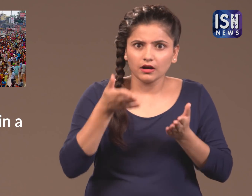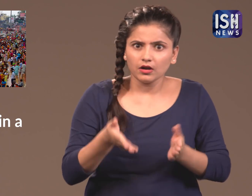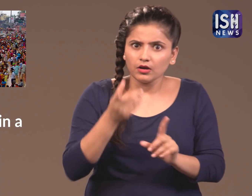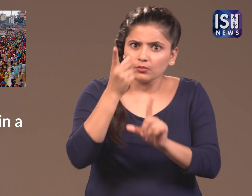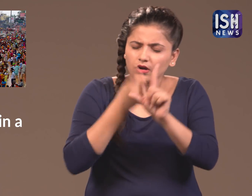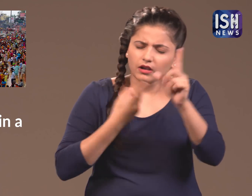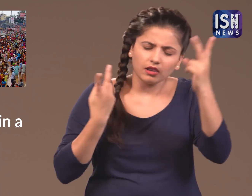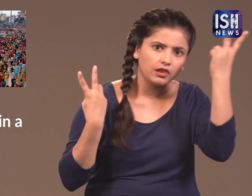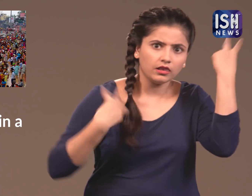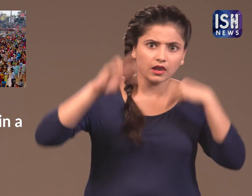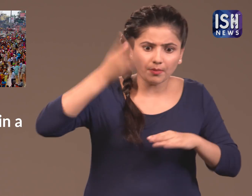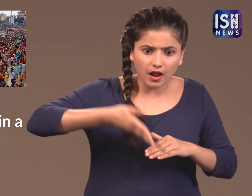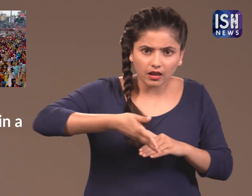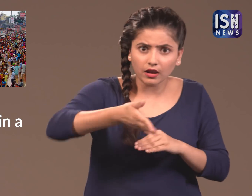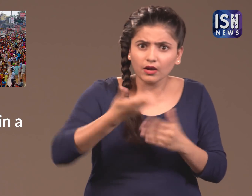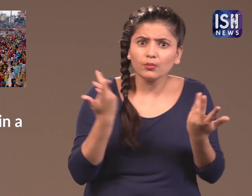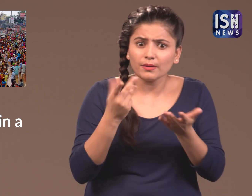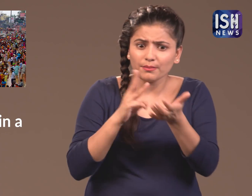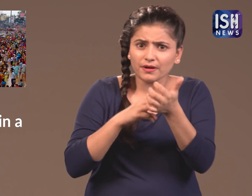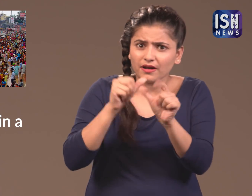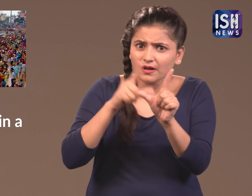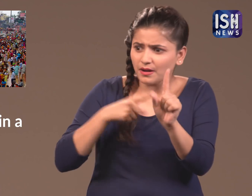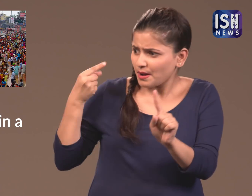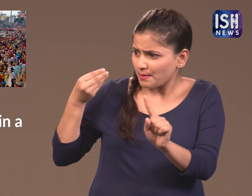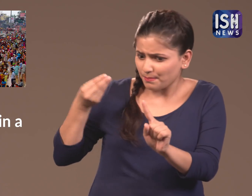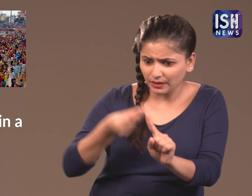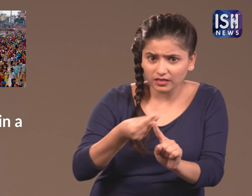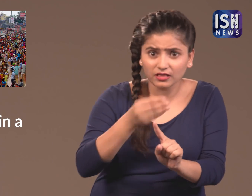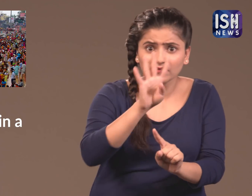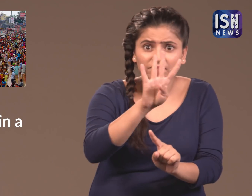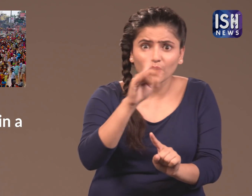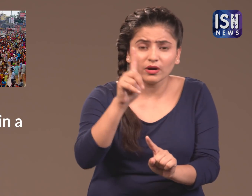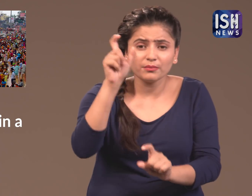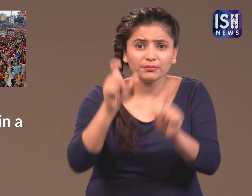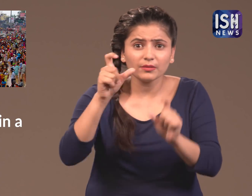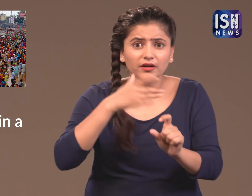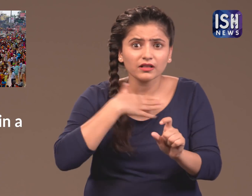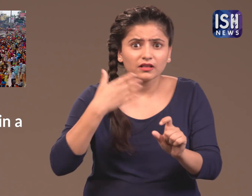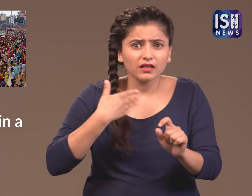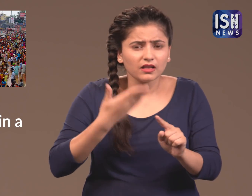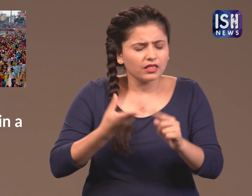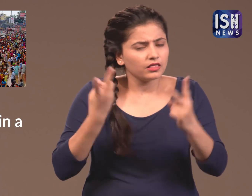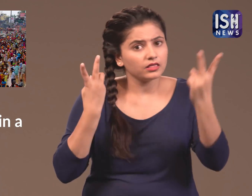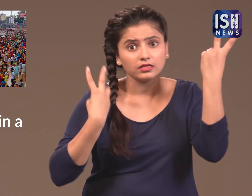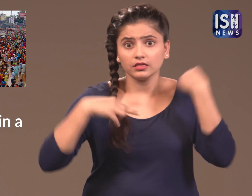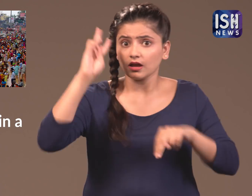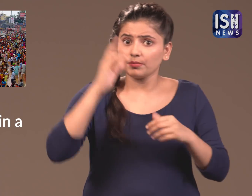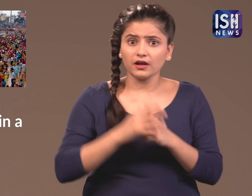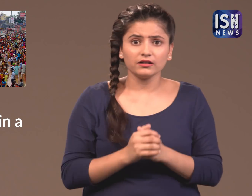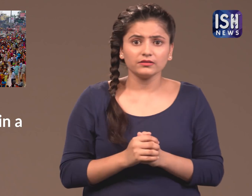Now the number has doubled and the yatra started in May and already 41 people have died.